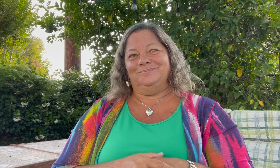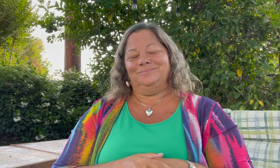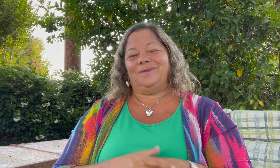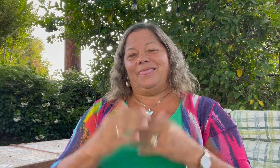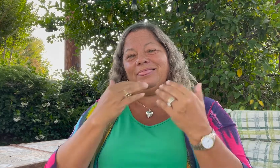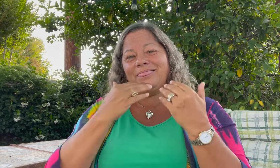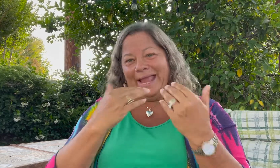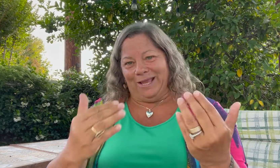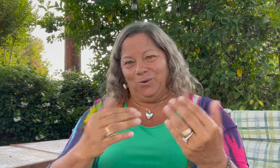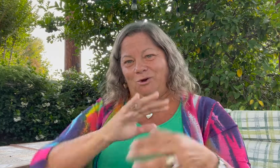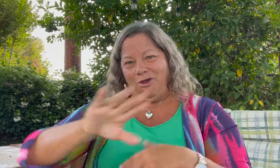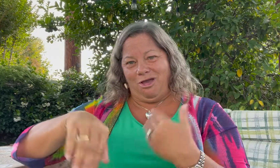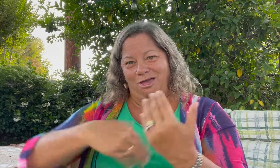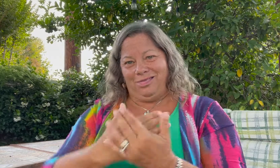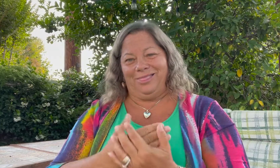Thank you all.